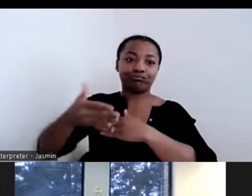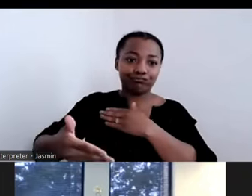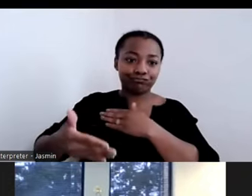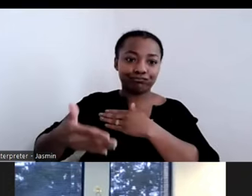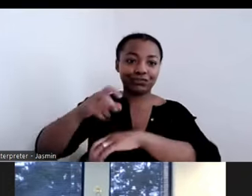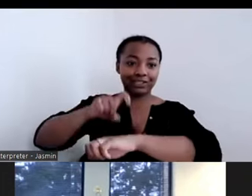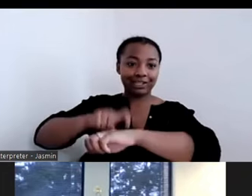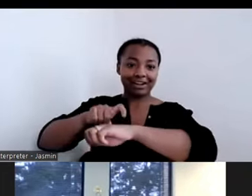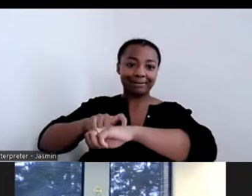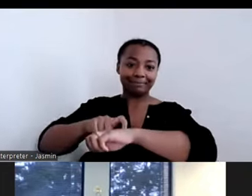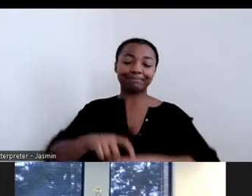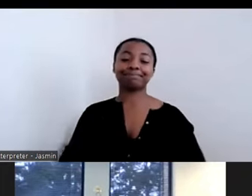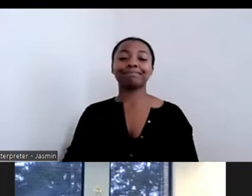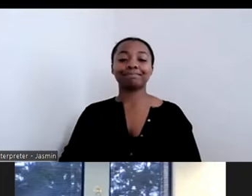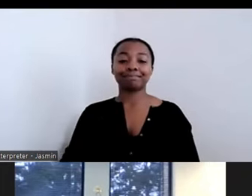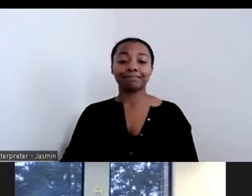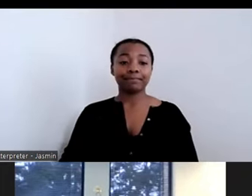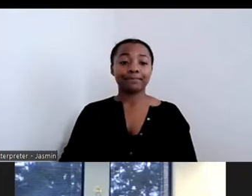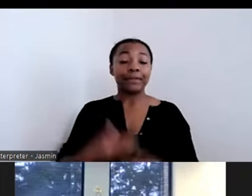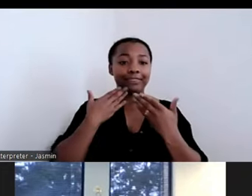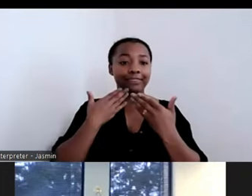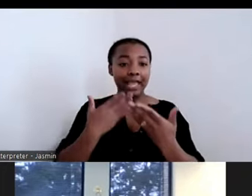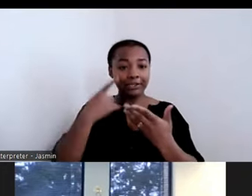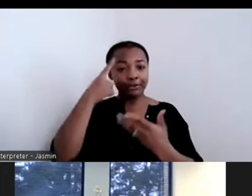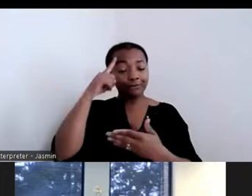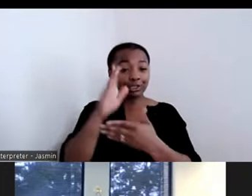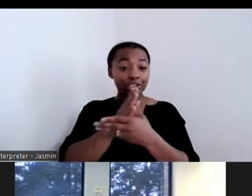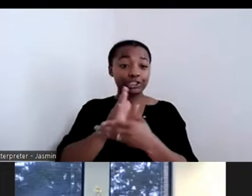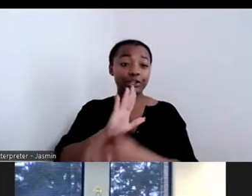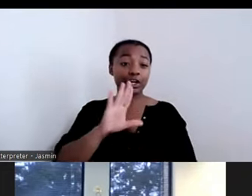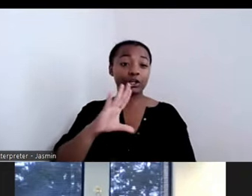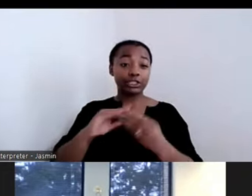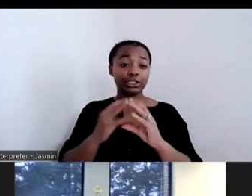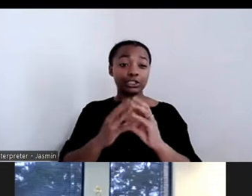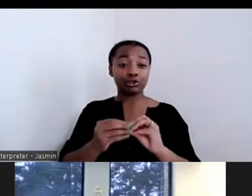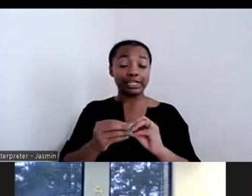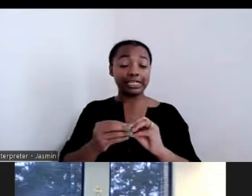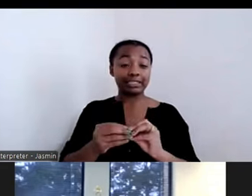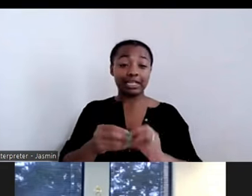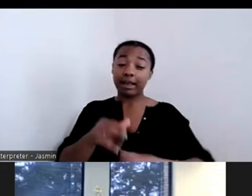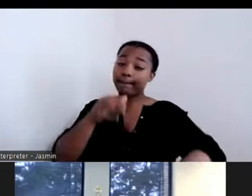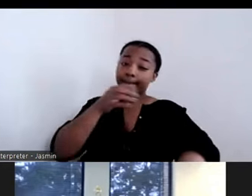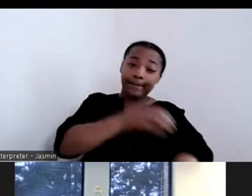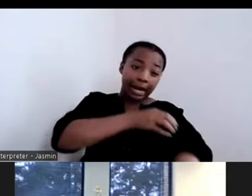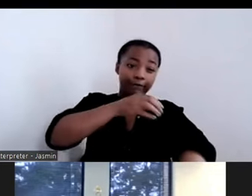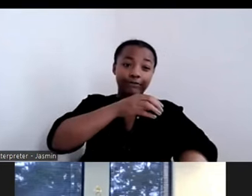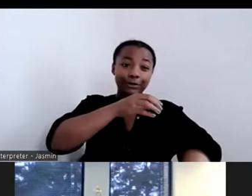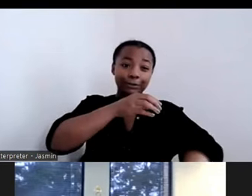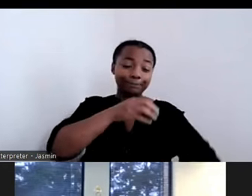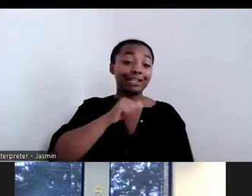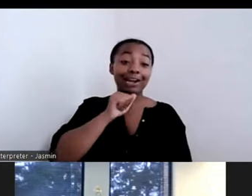was. The stories are so powerful. It’s not just a house. It is supporting the person